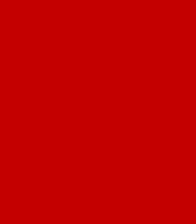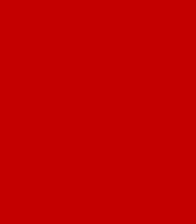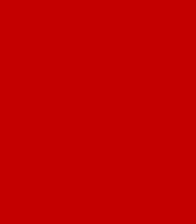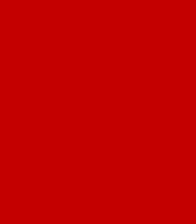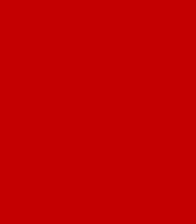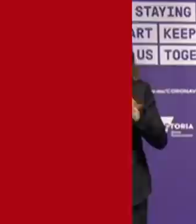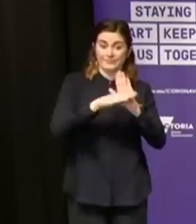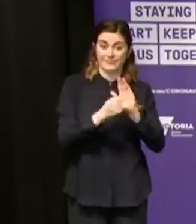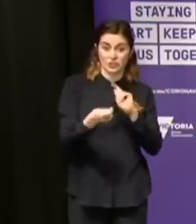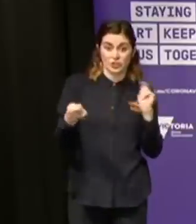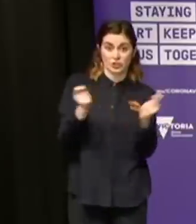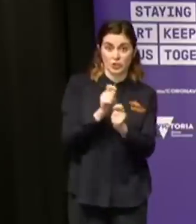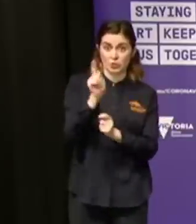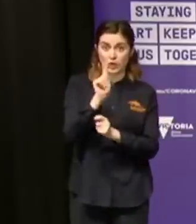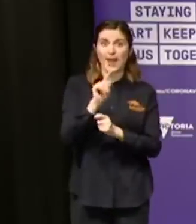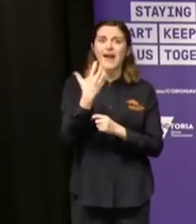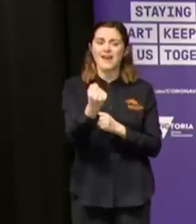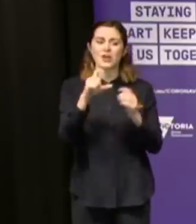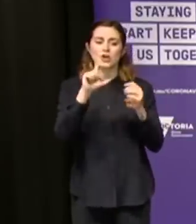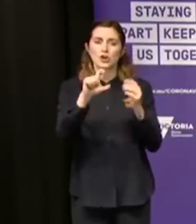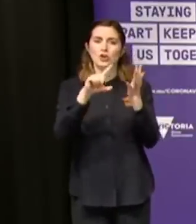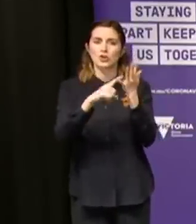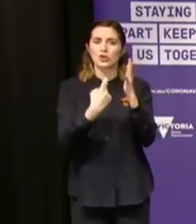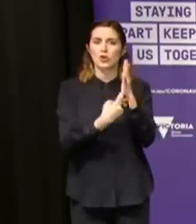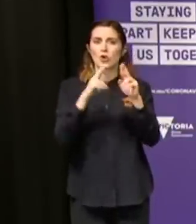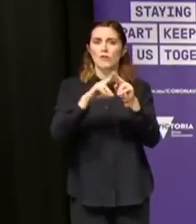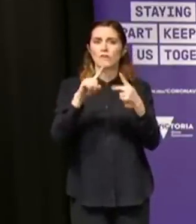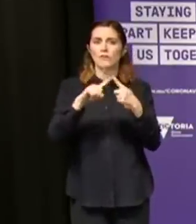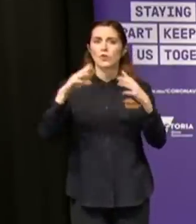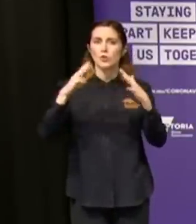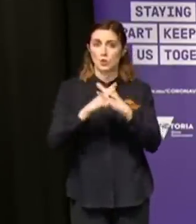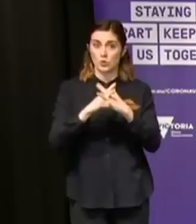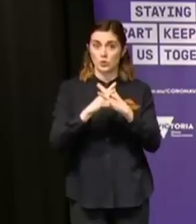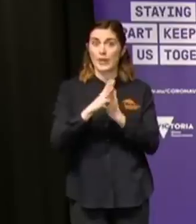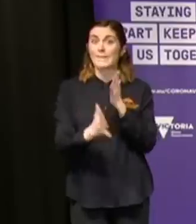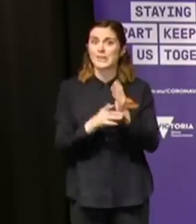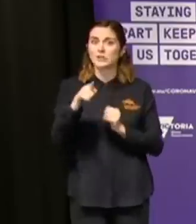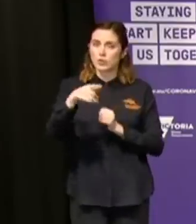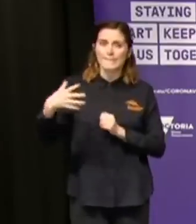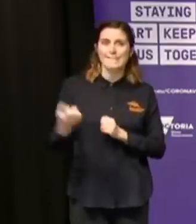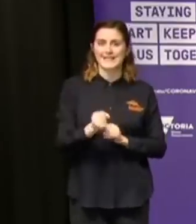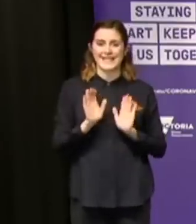From 8pm tonight, a curfew will be implemented so there will be a curfew across metropolitan Melbourne